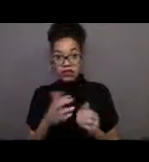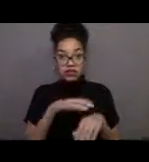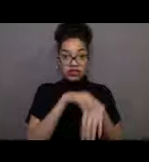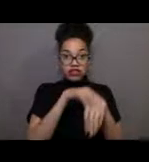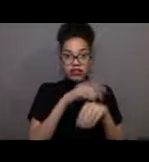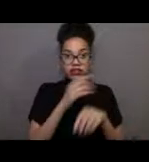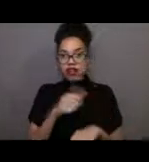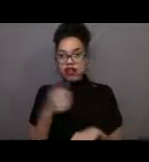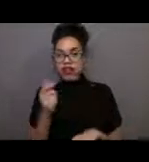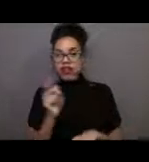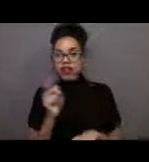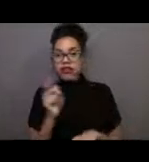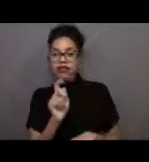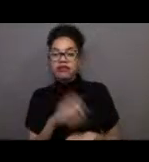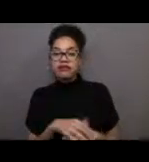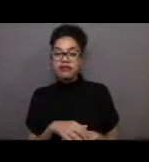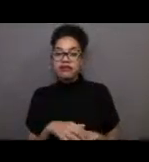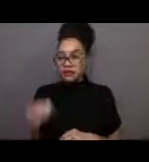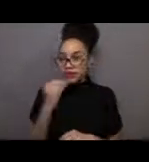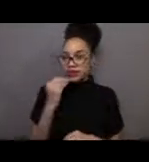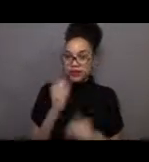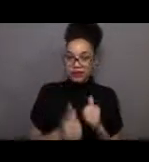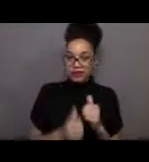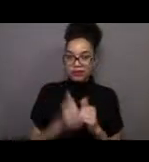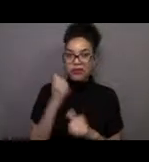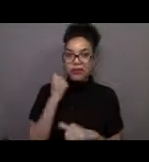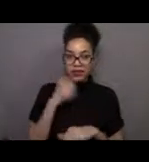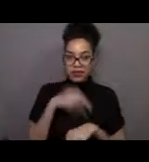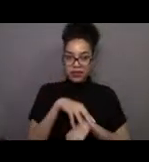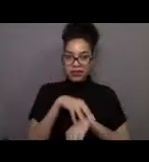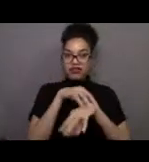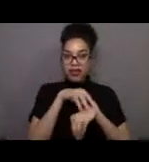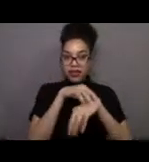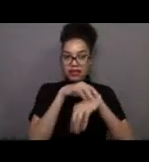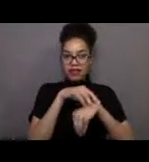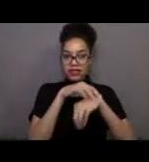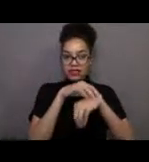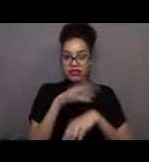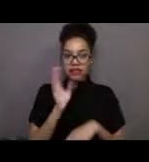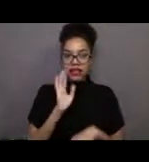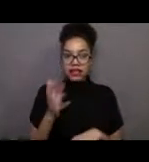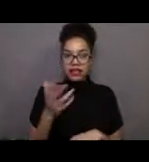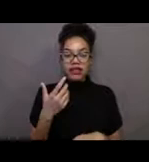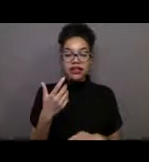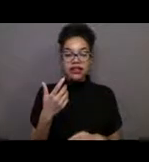They eat mostly jellies and other kinds of gelatinous creatures.